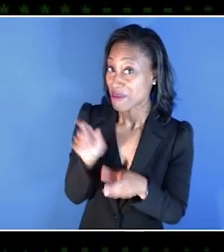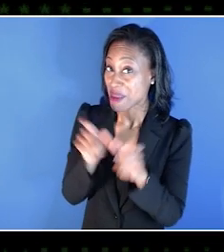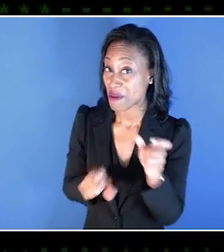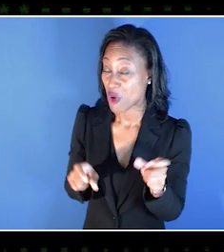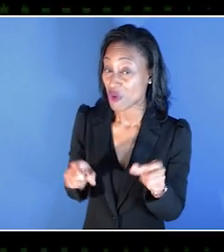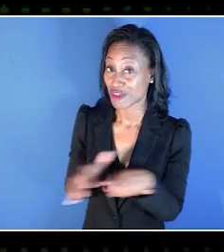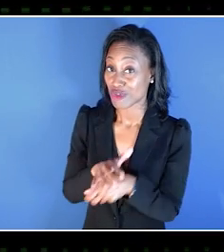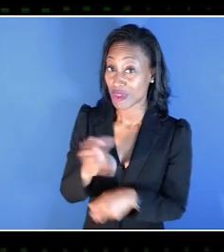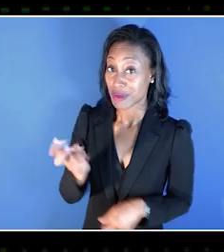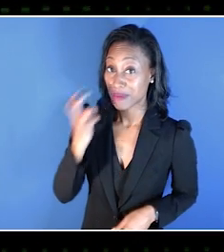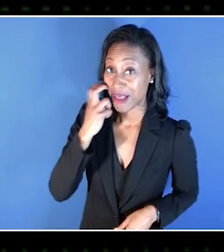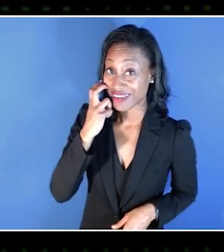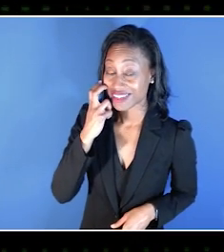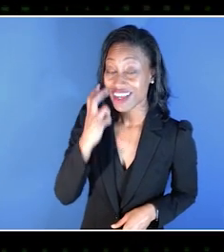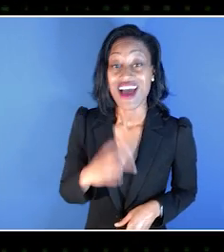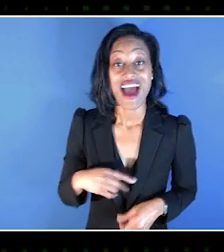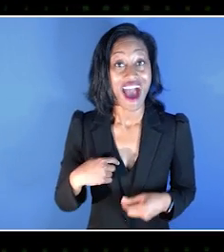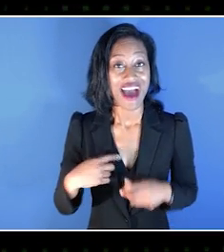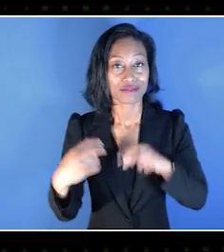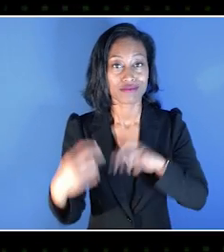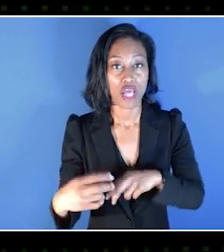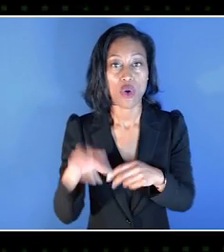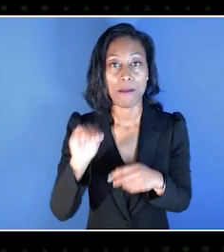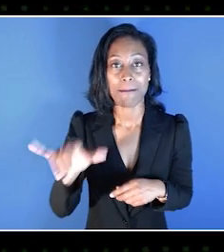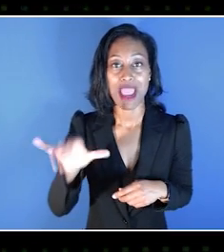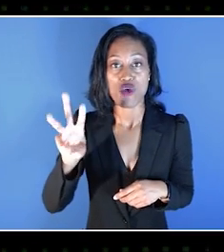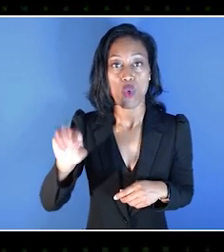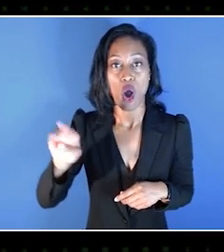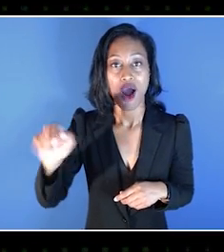Today I get to sit down with May Wong, lead designer at INTERIOR/NIGHT,